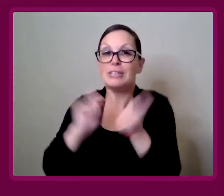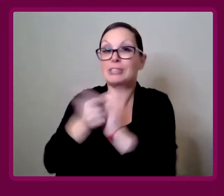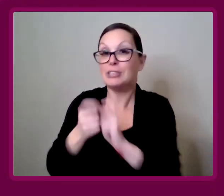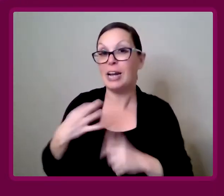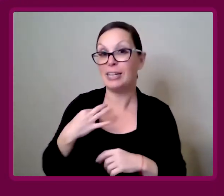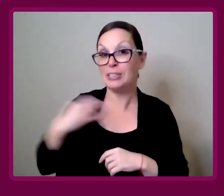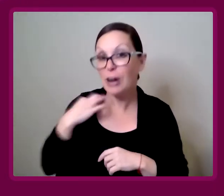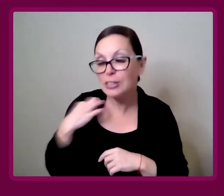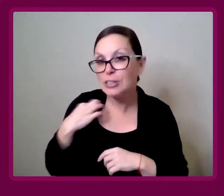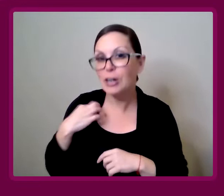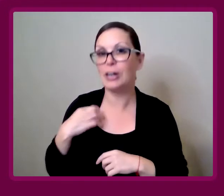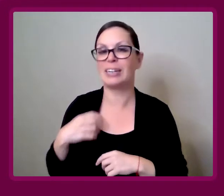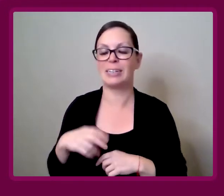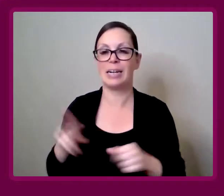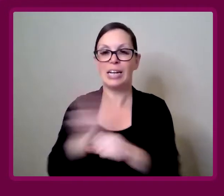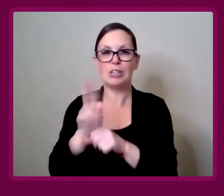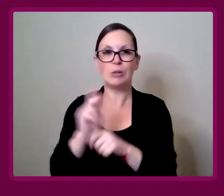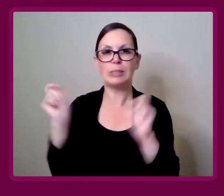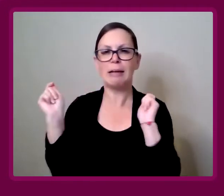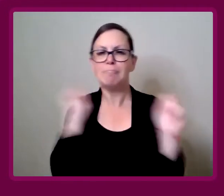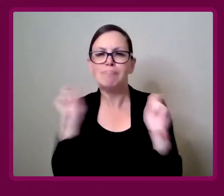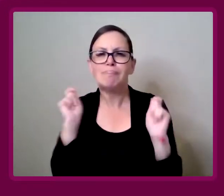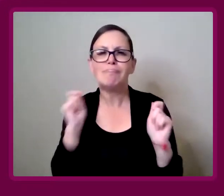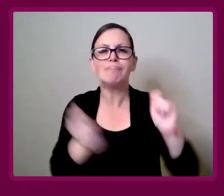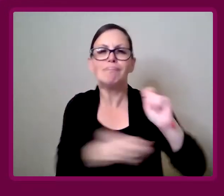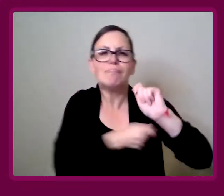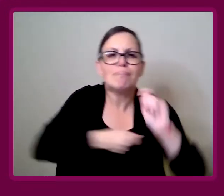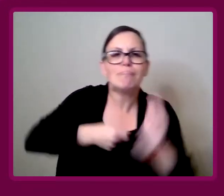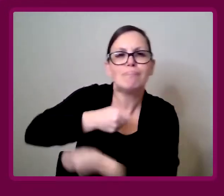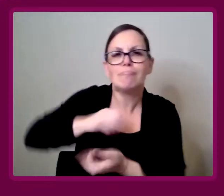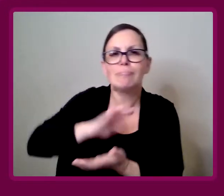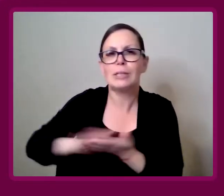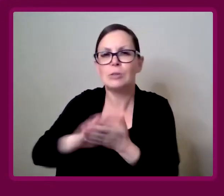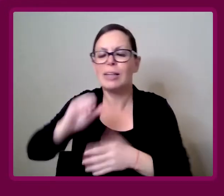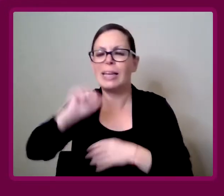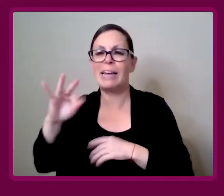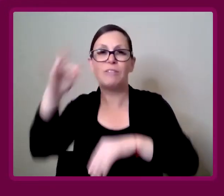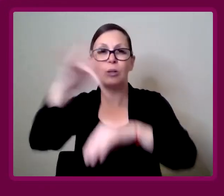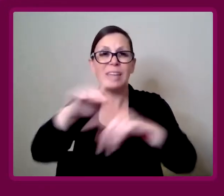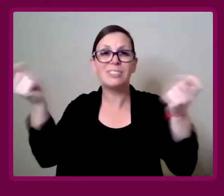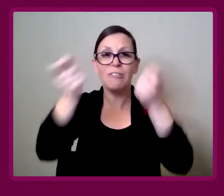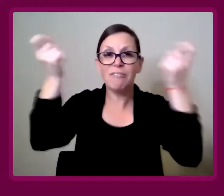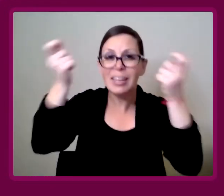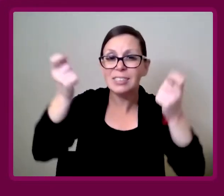or at a festival, or the water's been cut off.